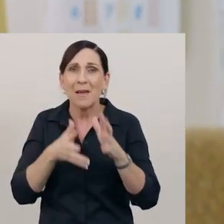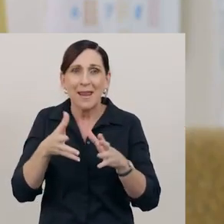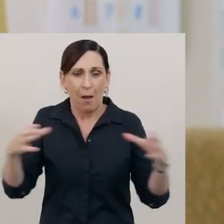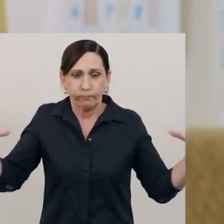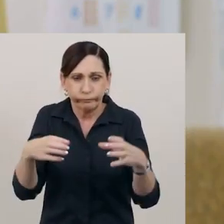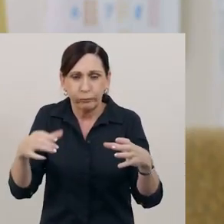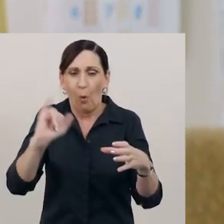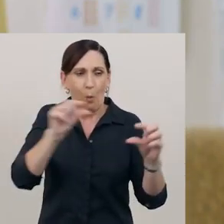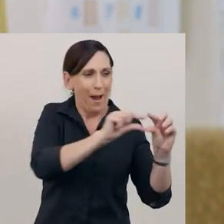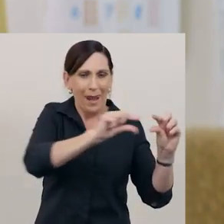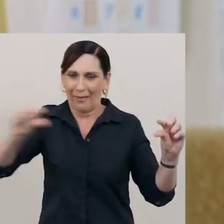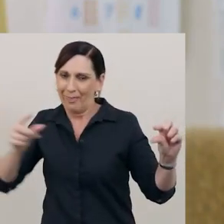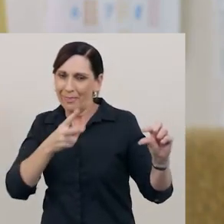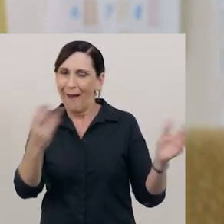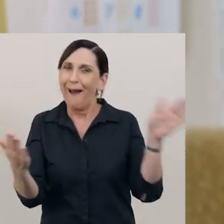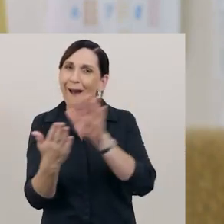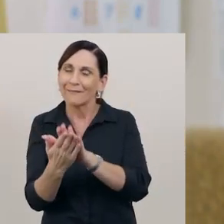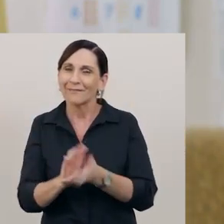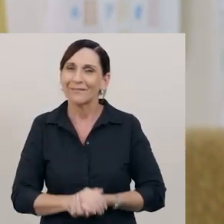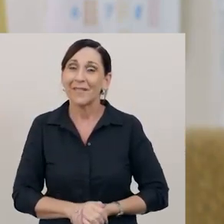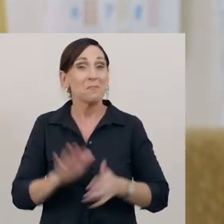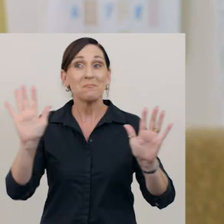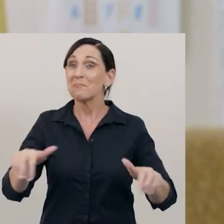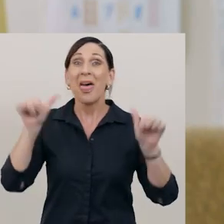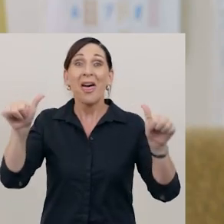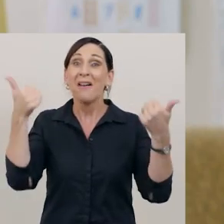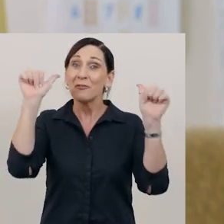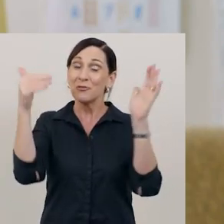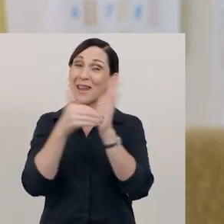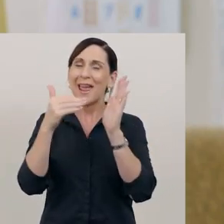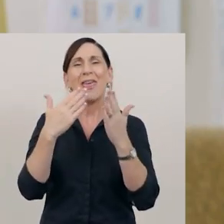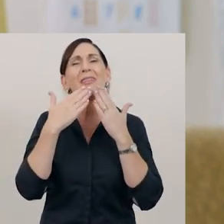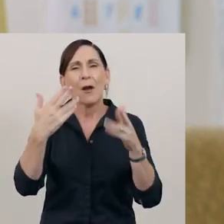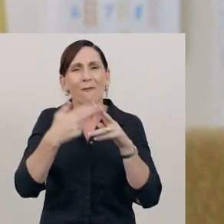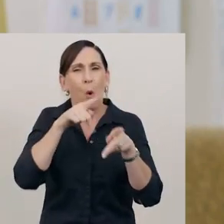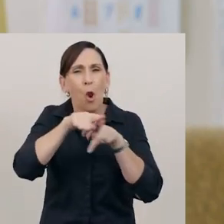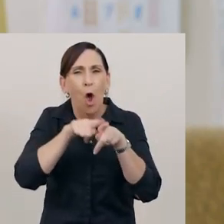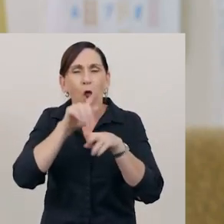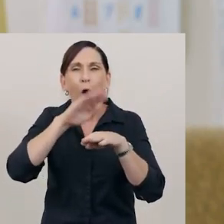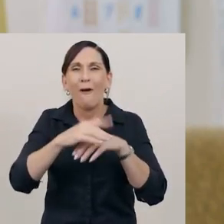That’s all from me today. Thanks for joining me, to explore fractions a little further.